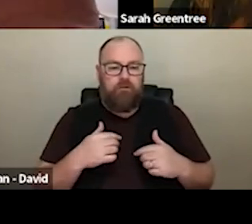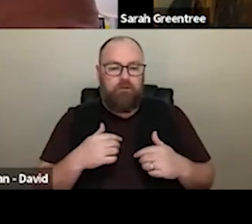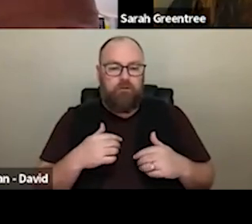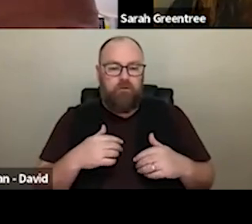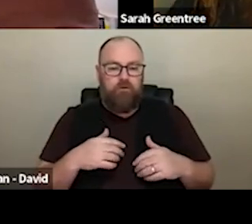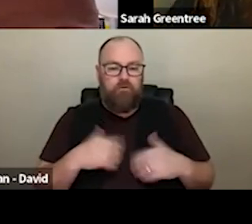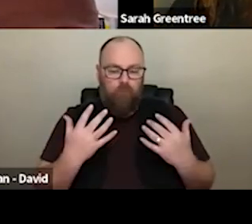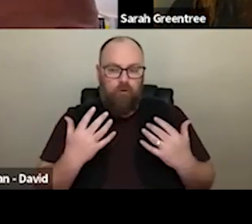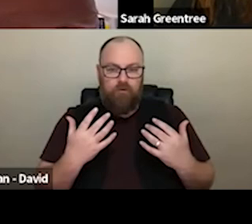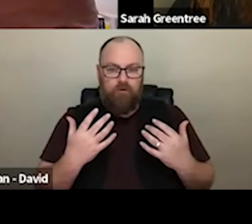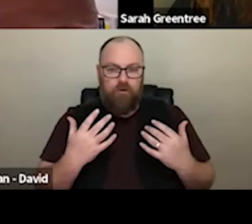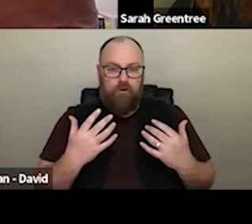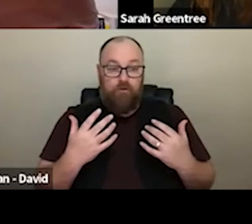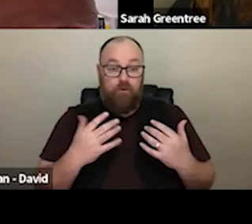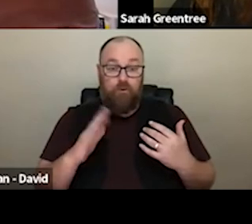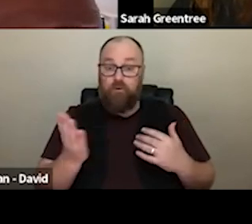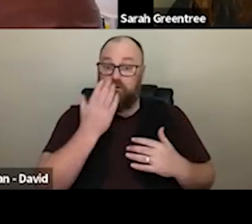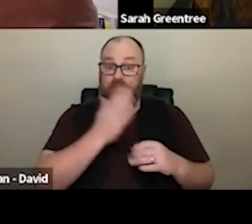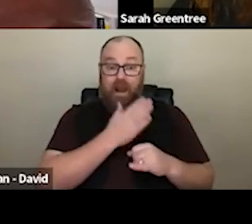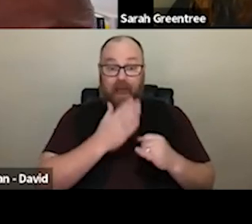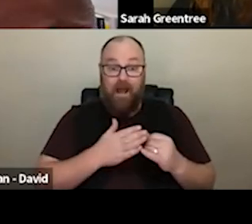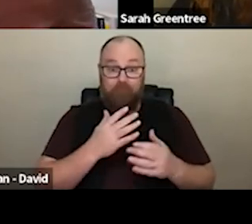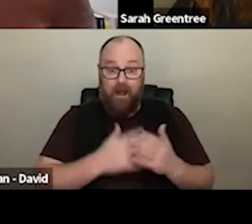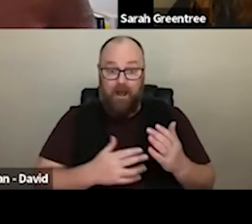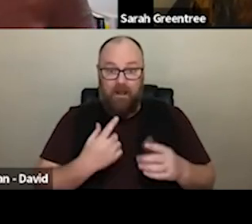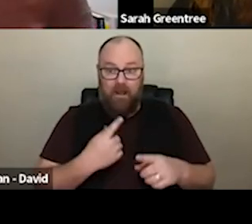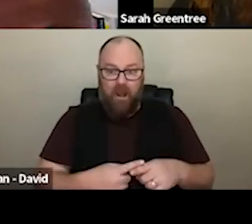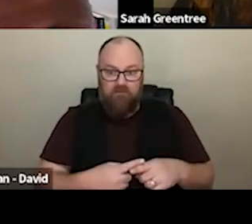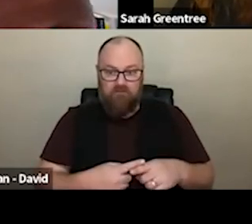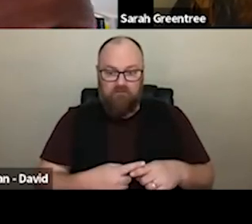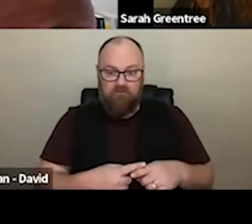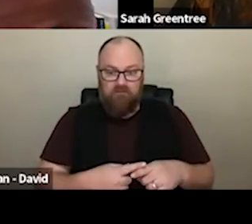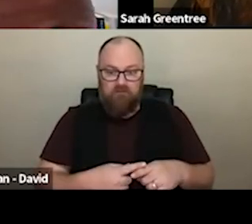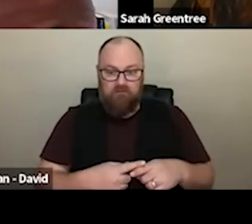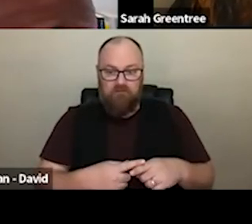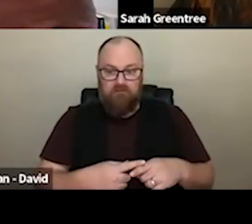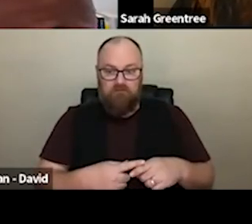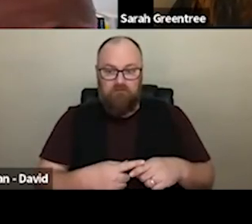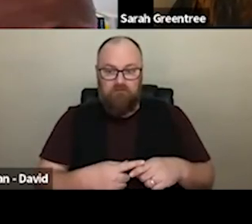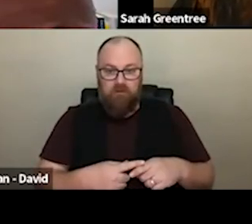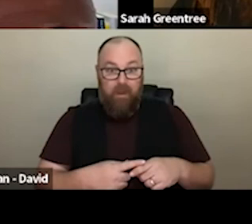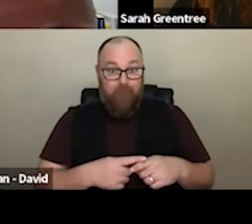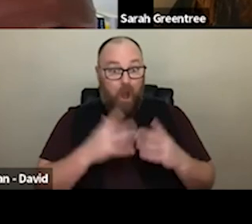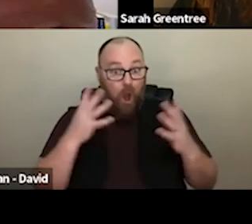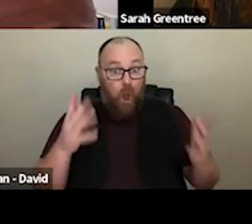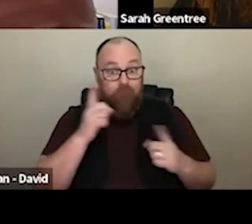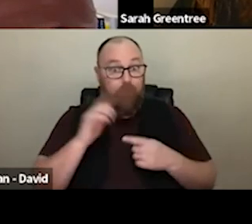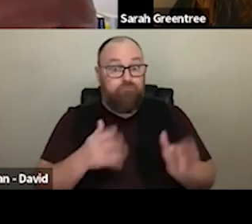get to that last part of the process, and really have had a lot of people go through, putting a and and really have have had a lot of people go through putting a lot of effort into it,